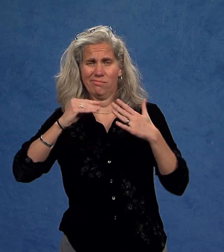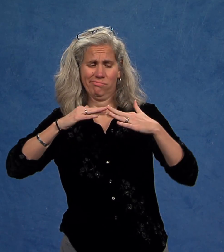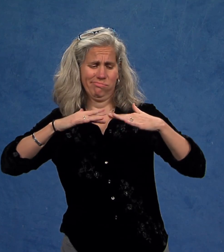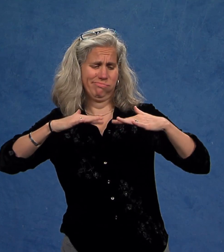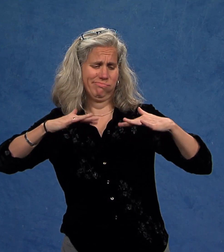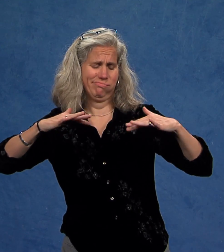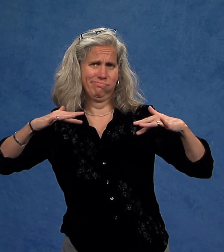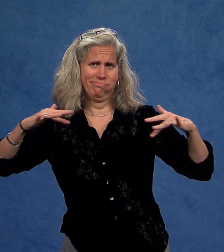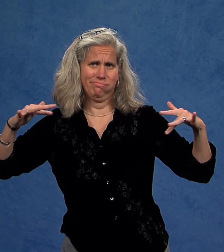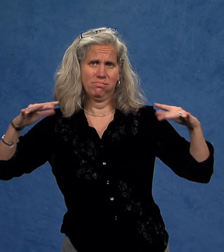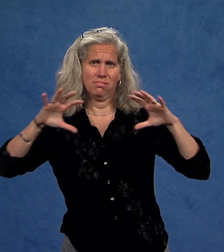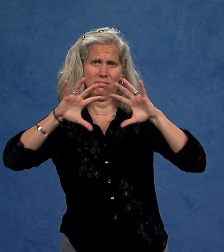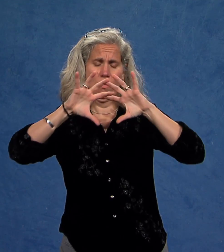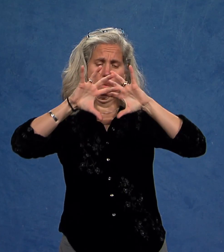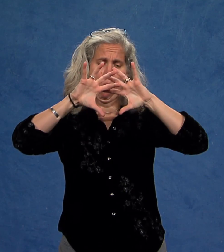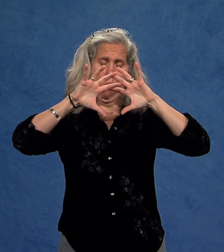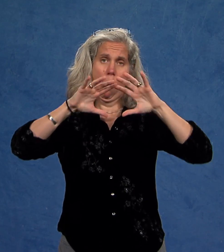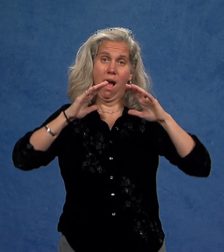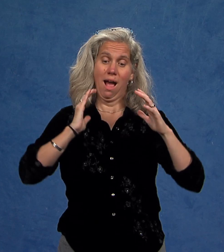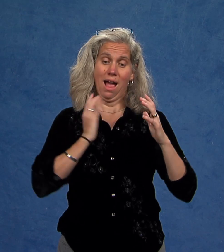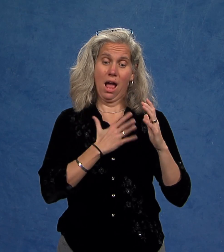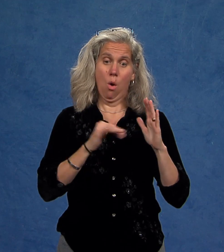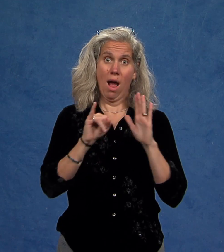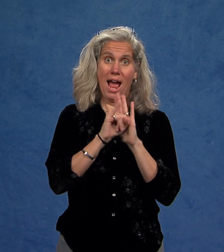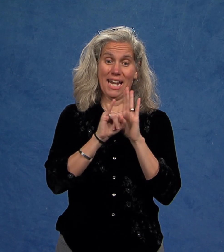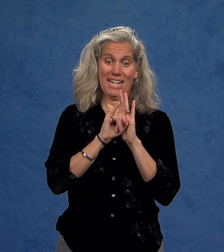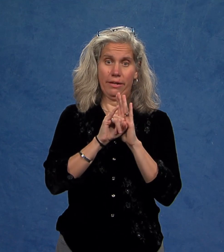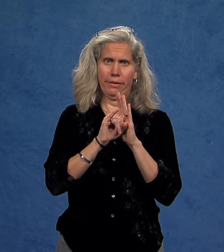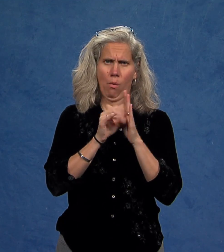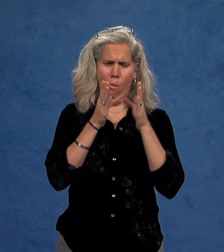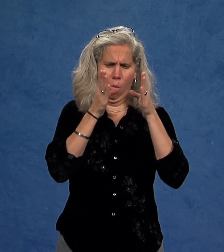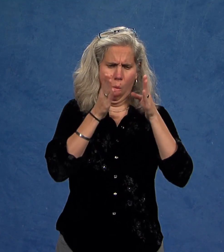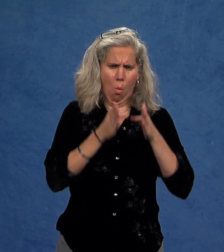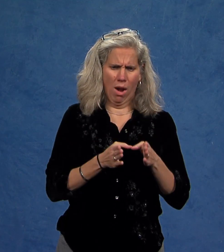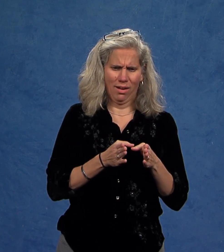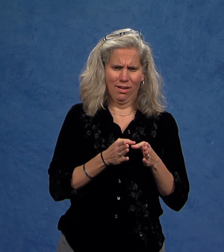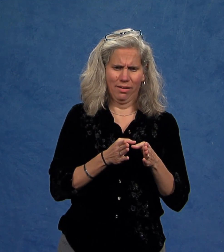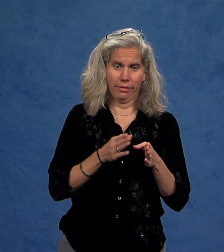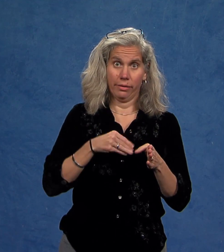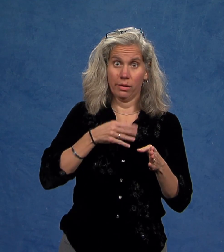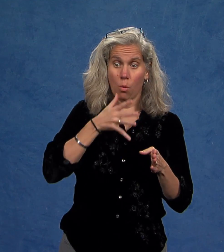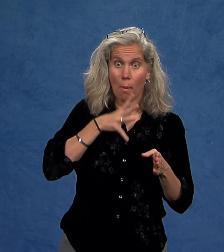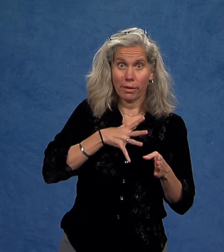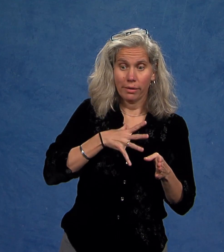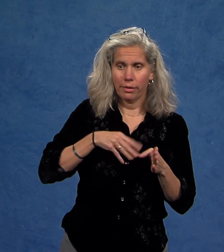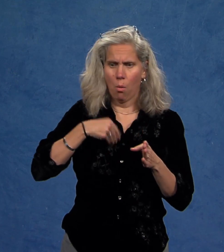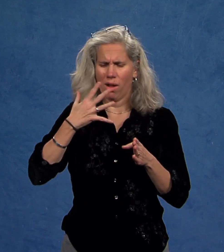and many others - how they intersect. We are not one or the other,